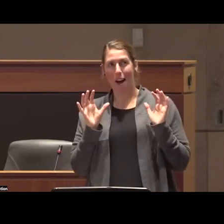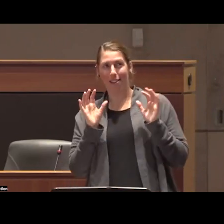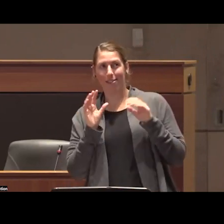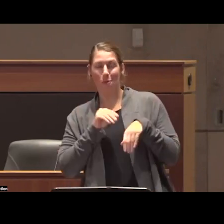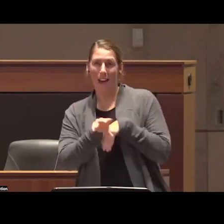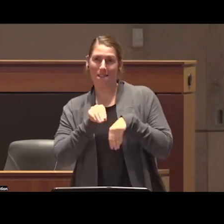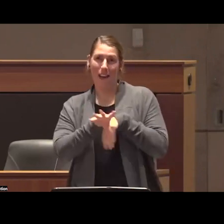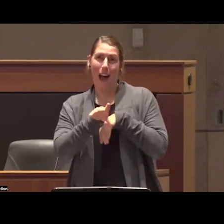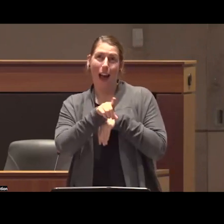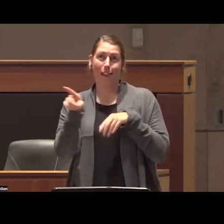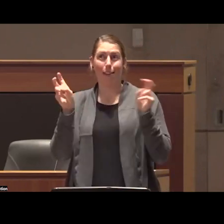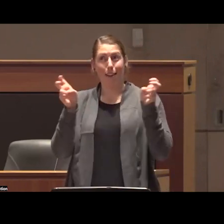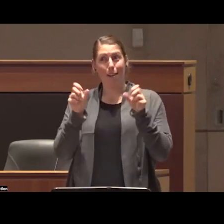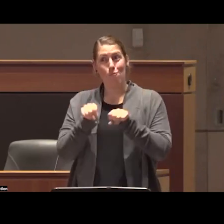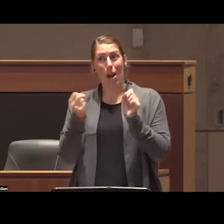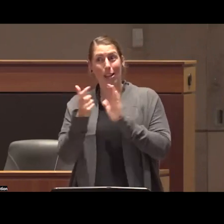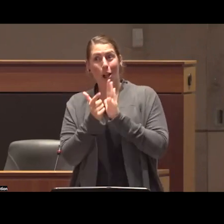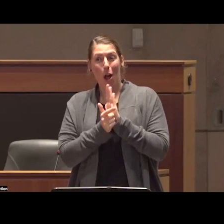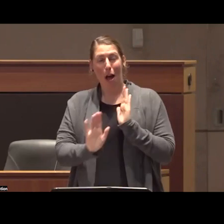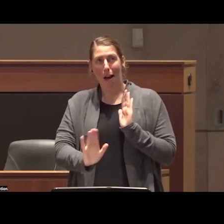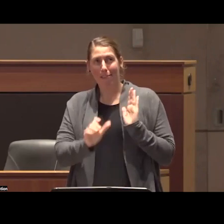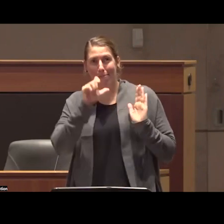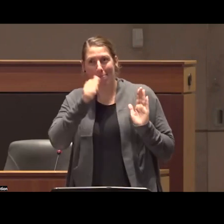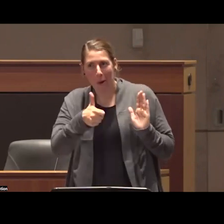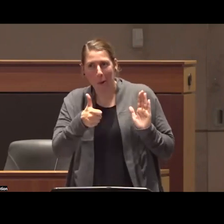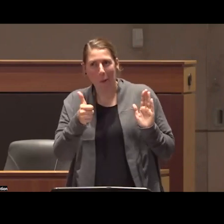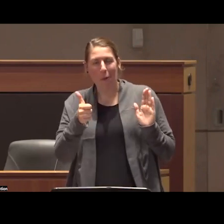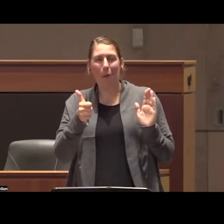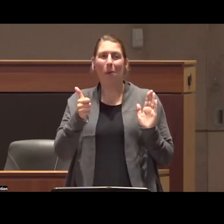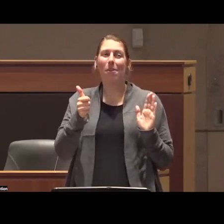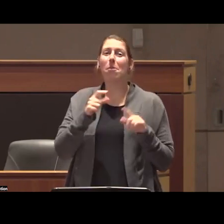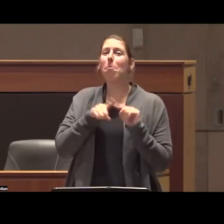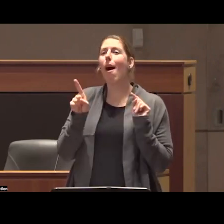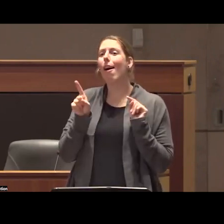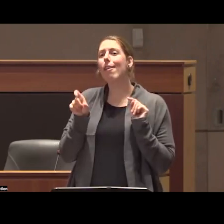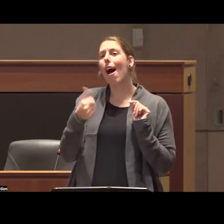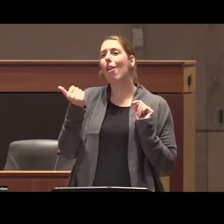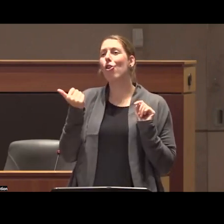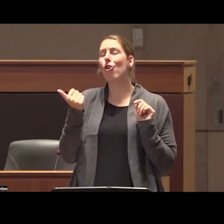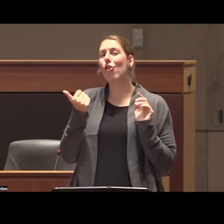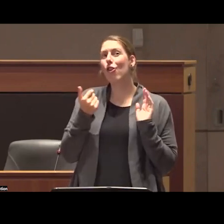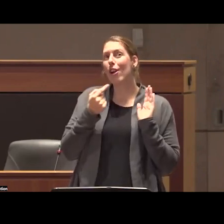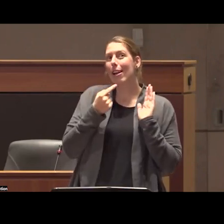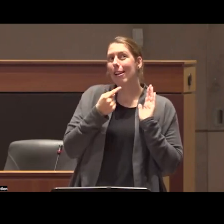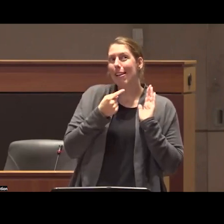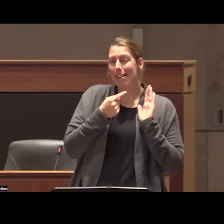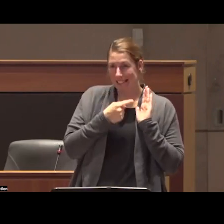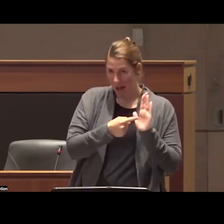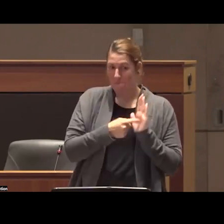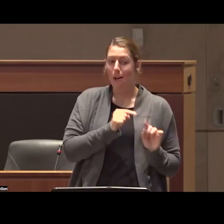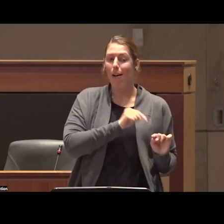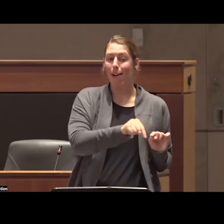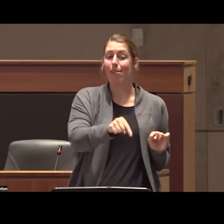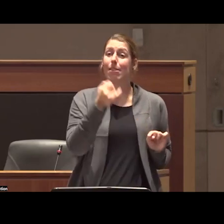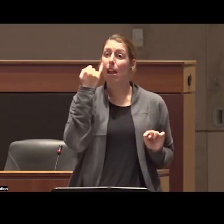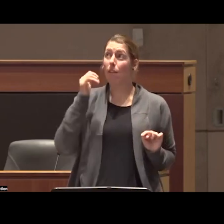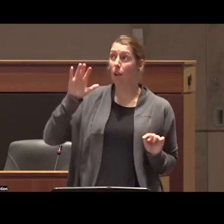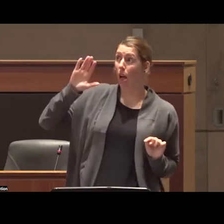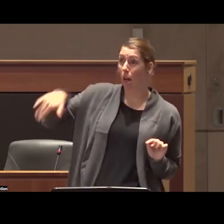people to break the law but there are functional examples of how breaking the law actually leads to